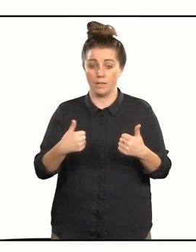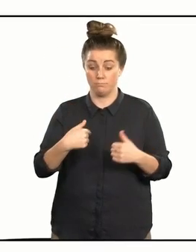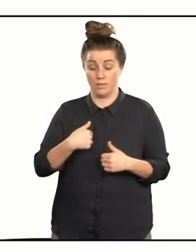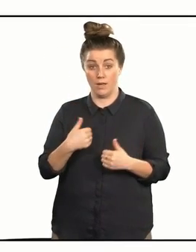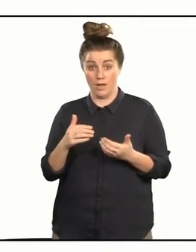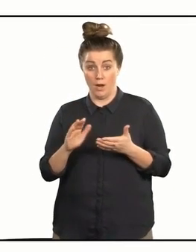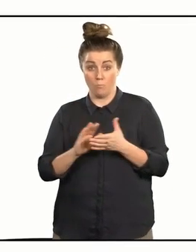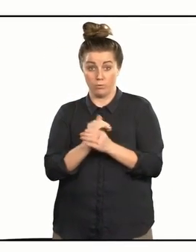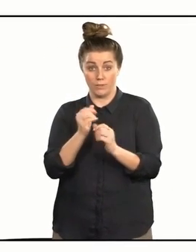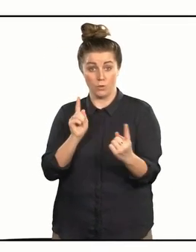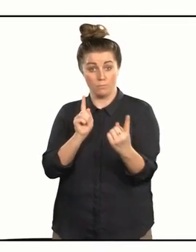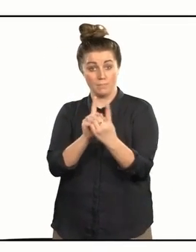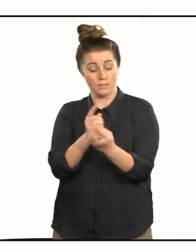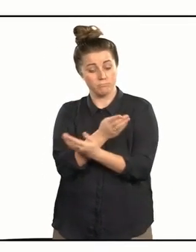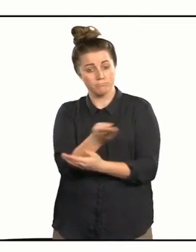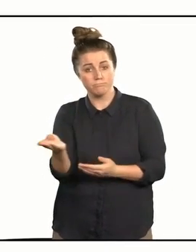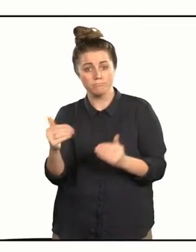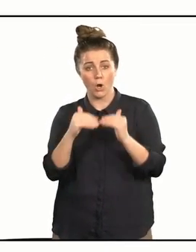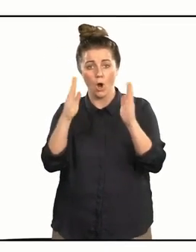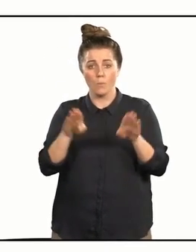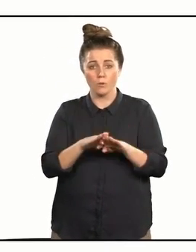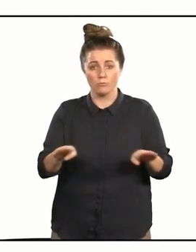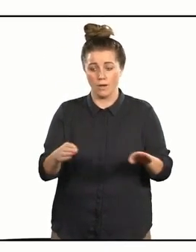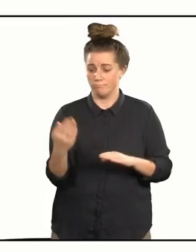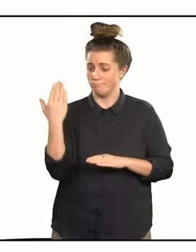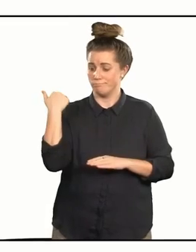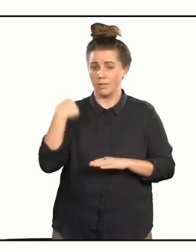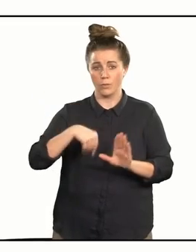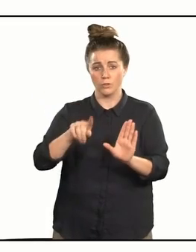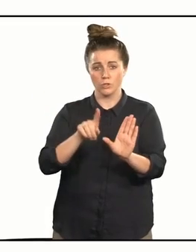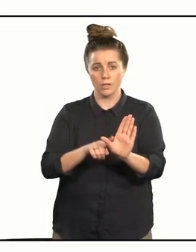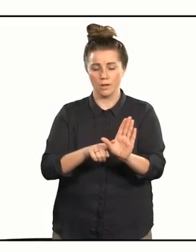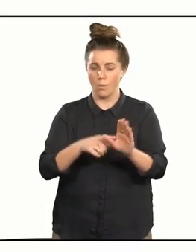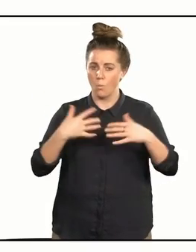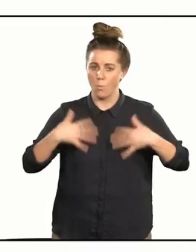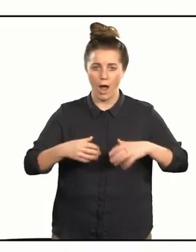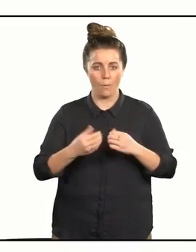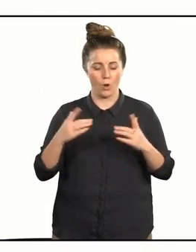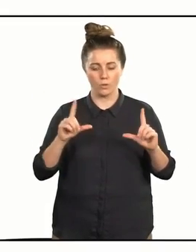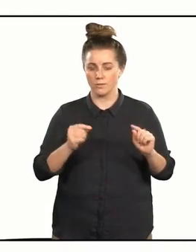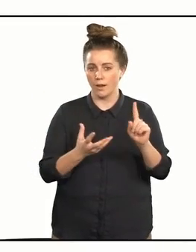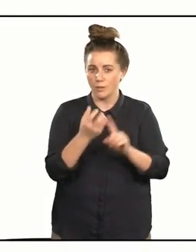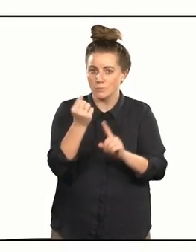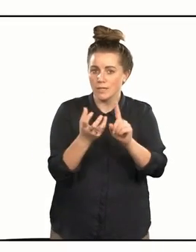I had the privilege of meeting with Home Ground earlier this year and I was so impressed with what they've achieved in such a short period of time.